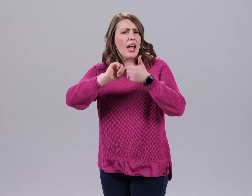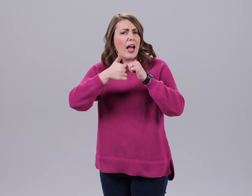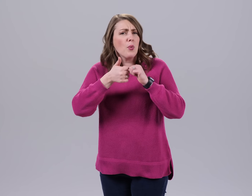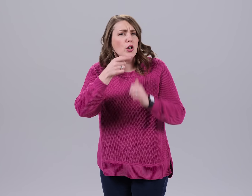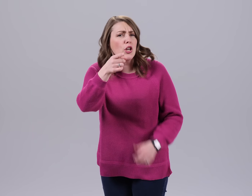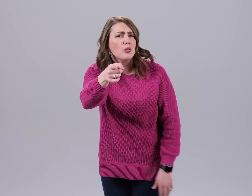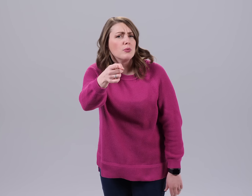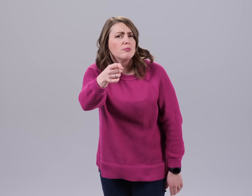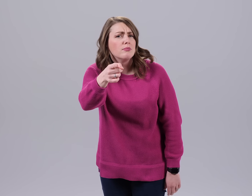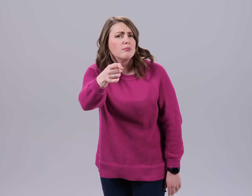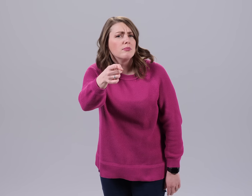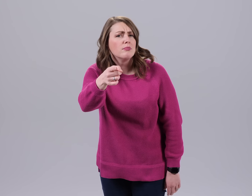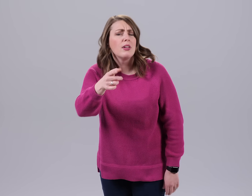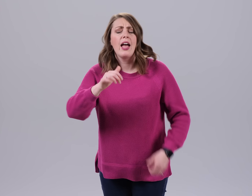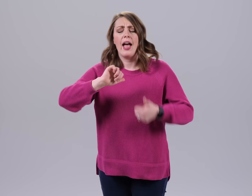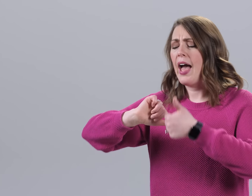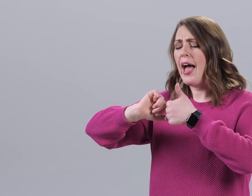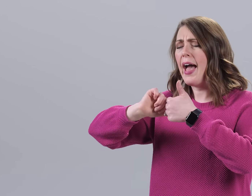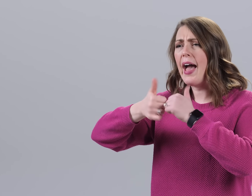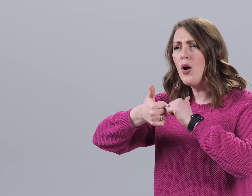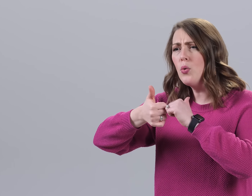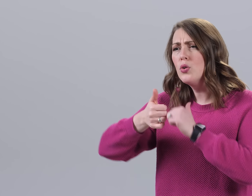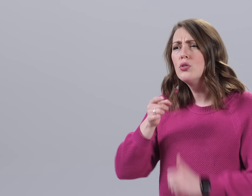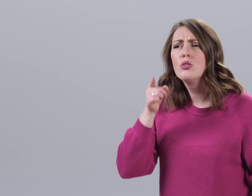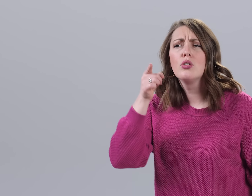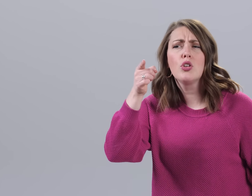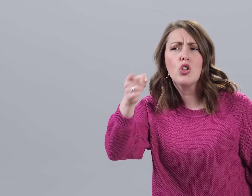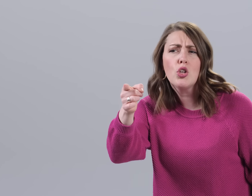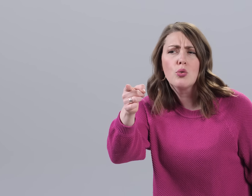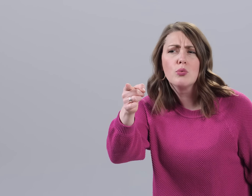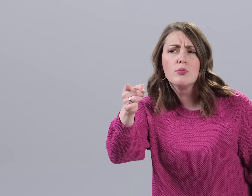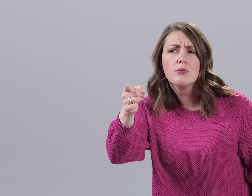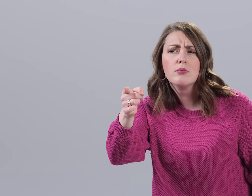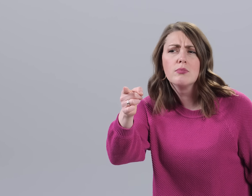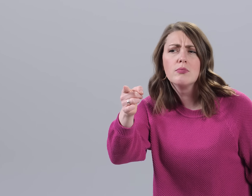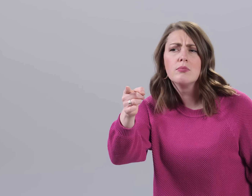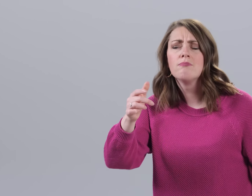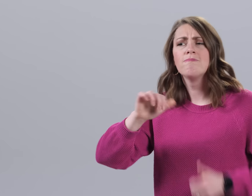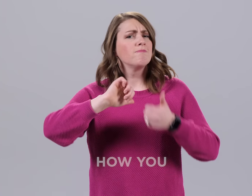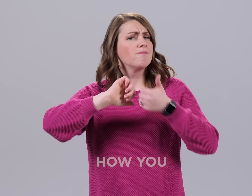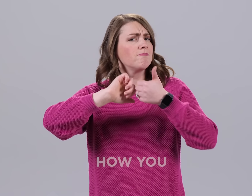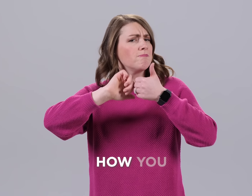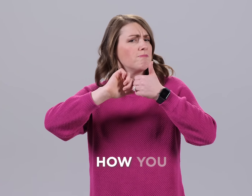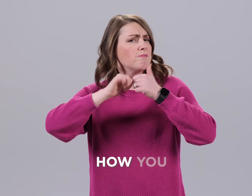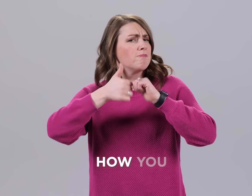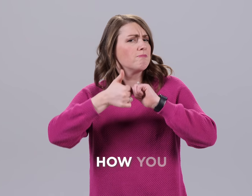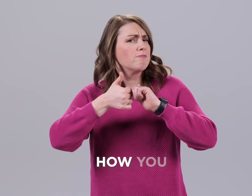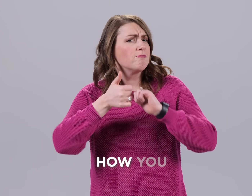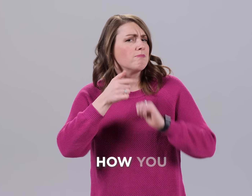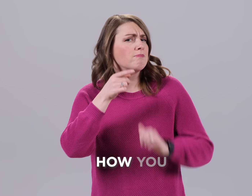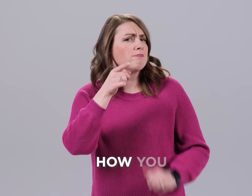How are you? HOW YOU